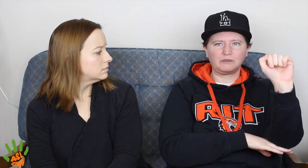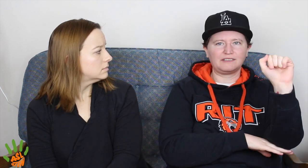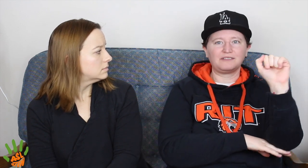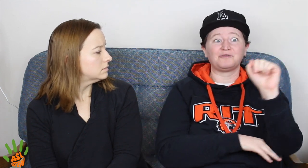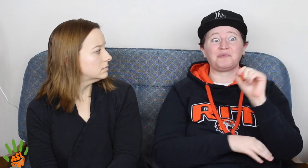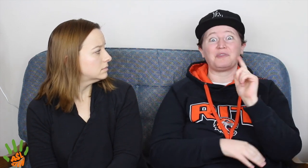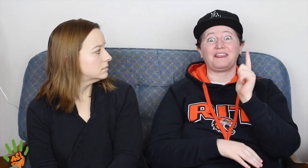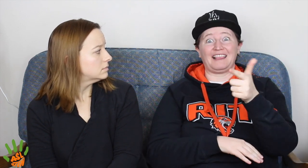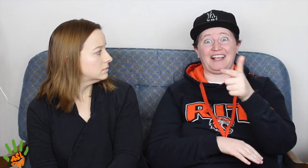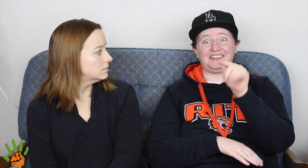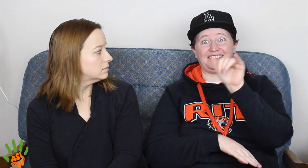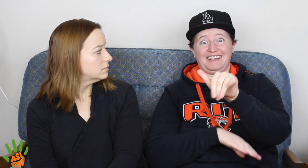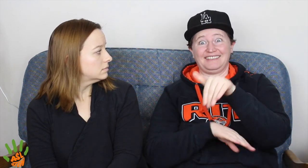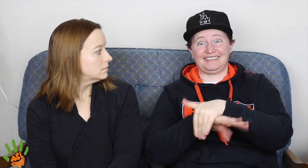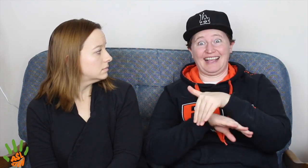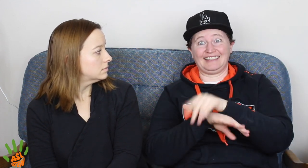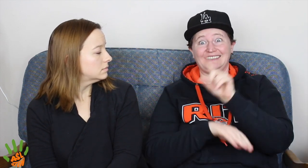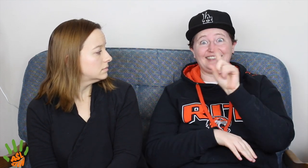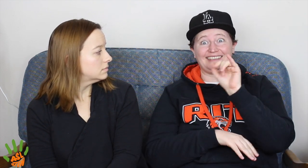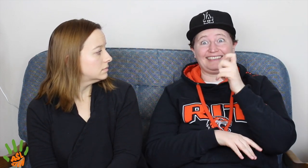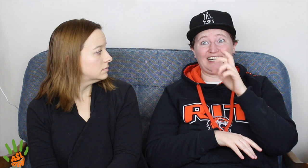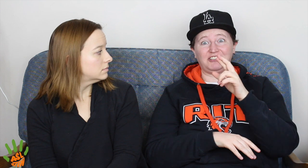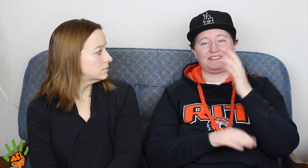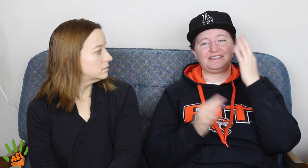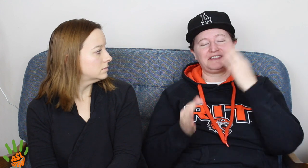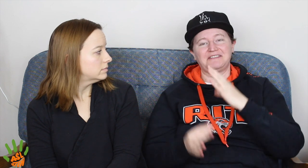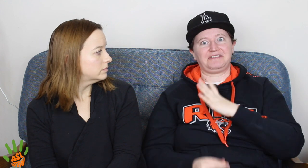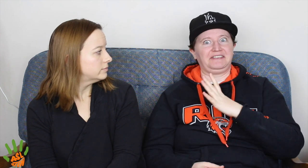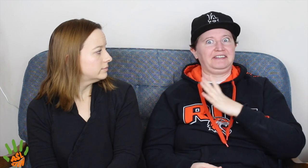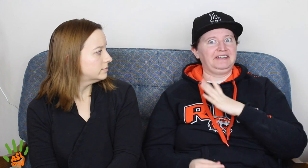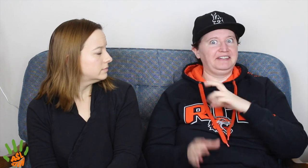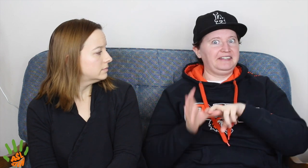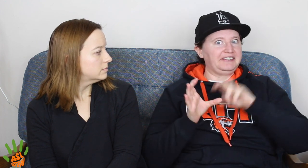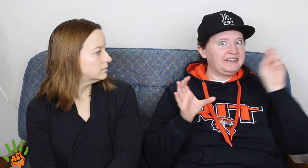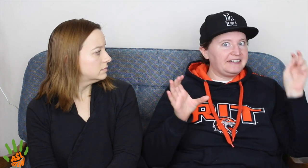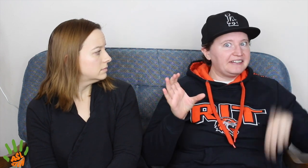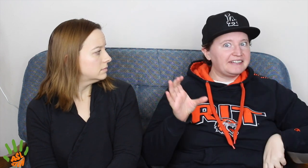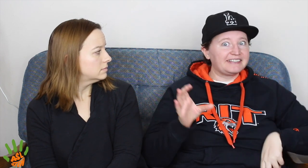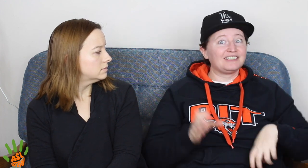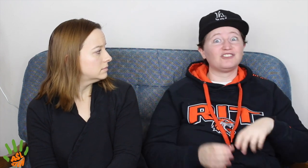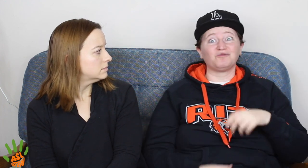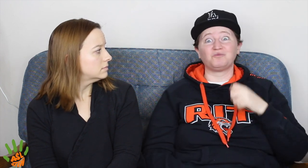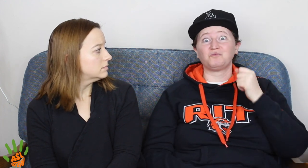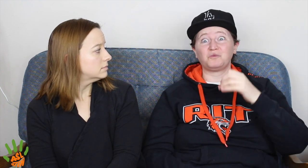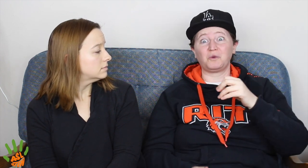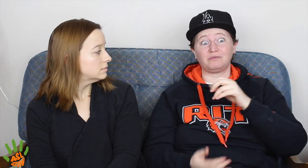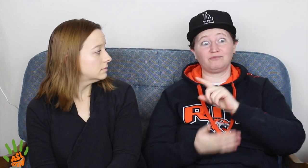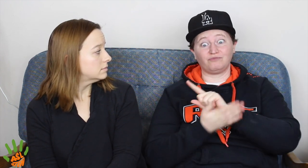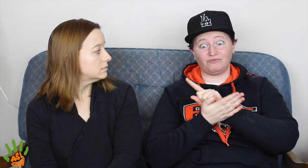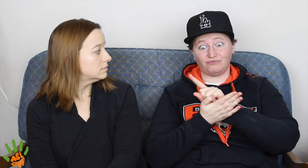and he supported the protest. Later that night, Zinser decided to resign.